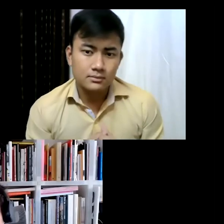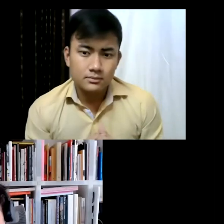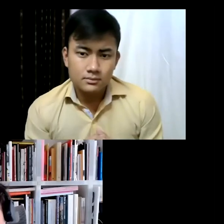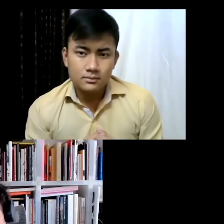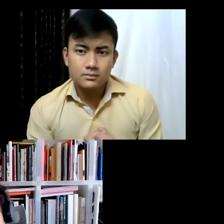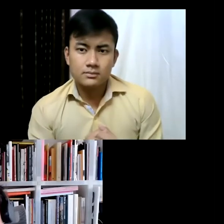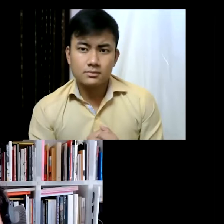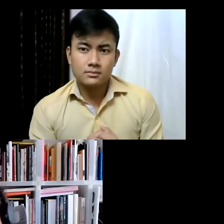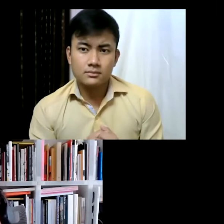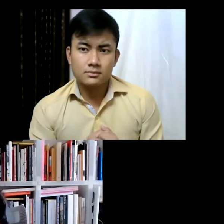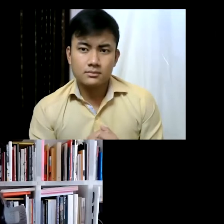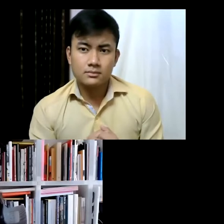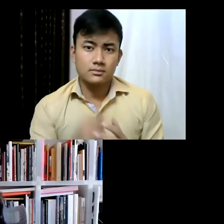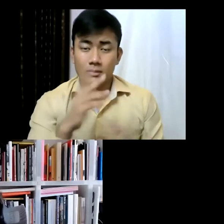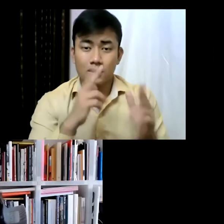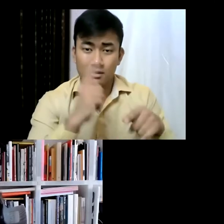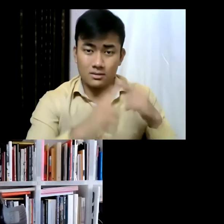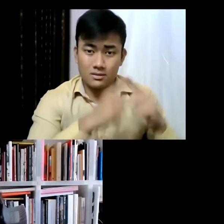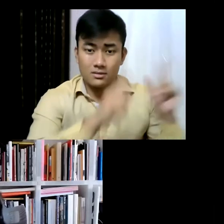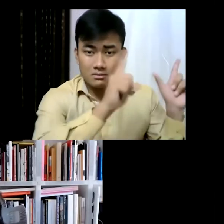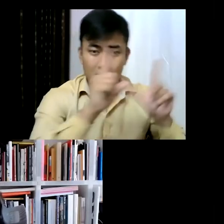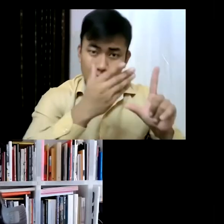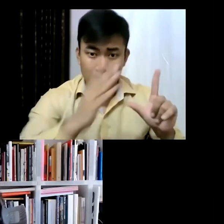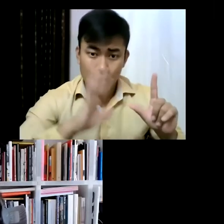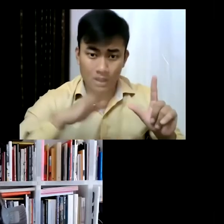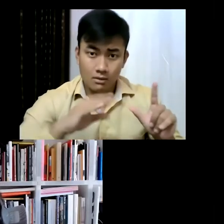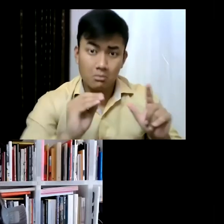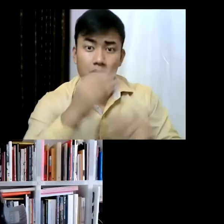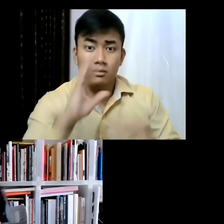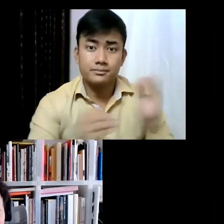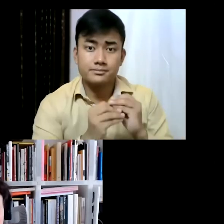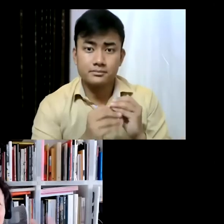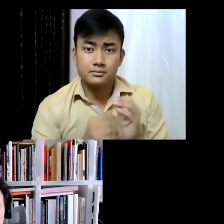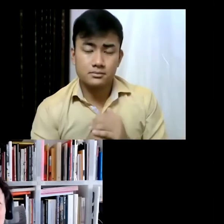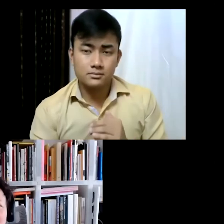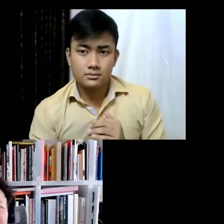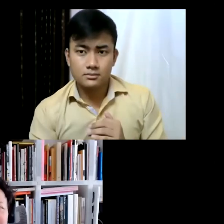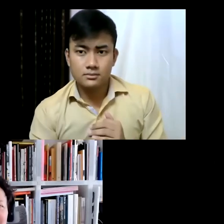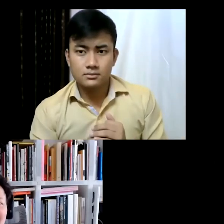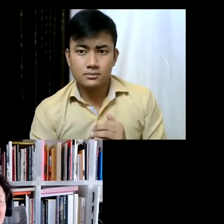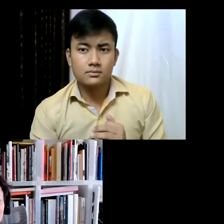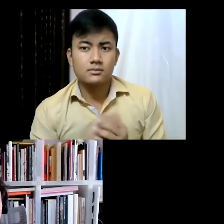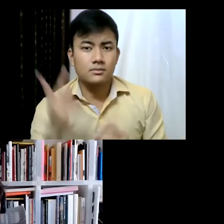museum itself on its own but at the same time... I don't know... it's a very dreamy city. So it's